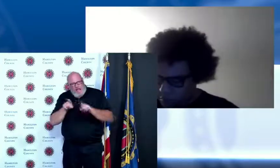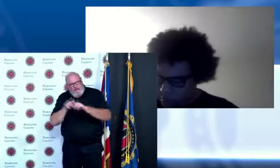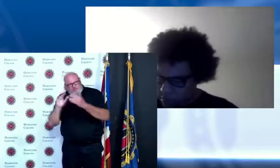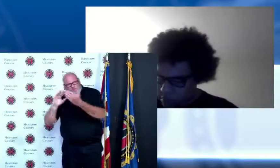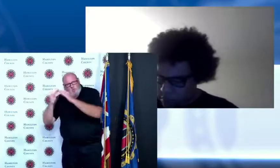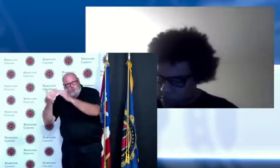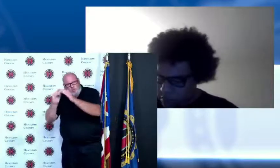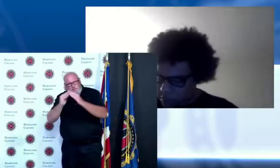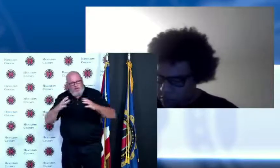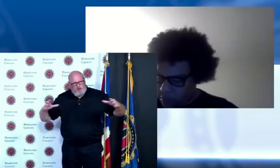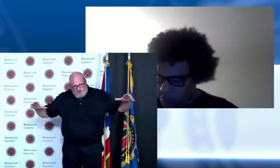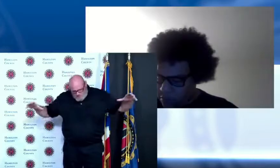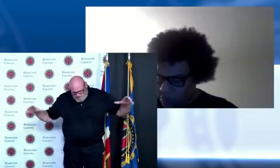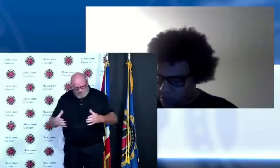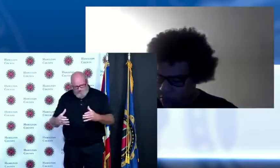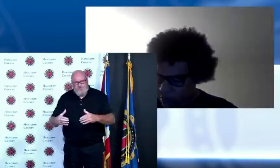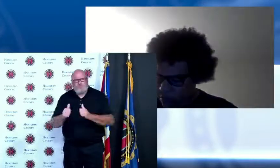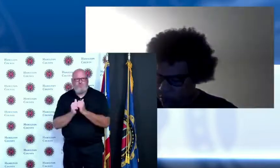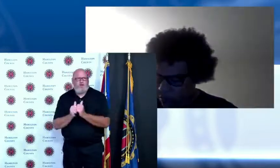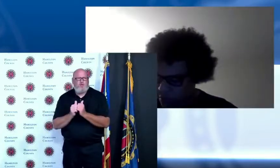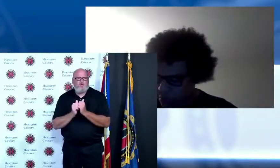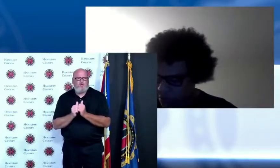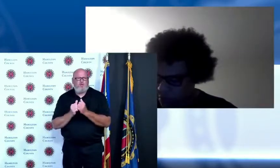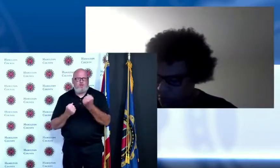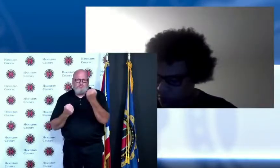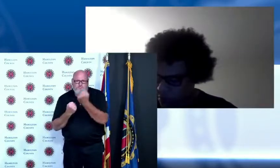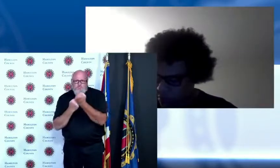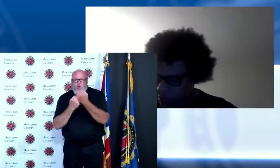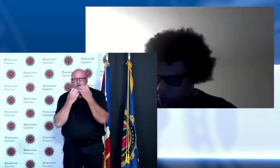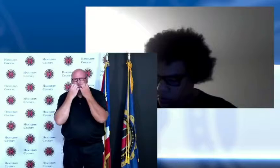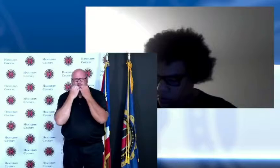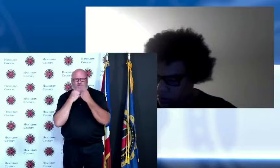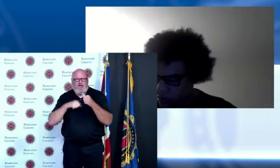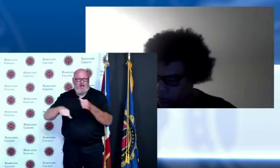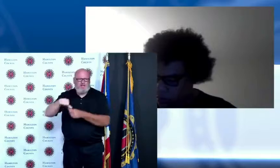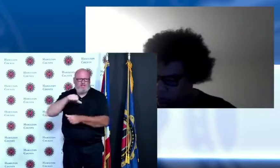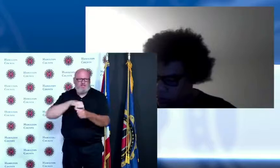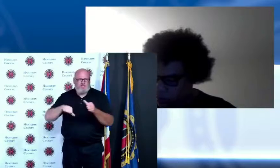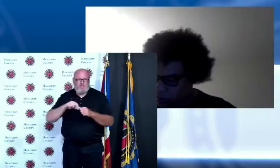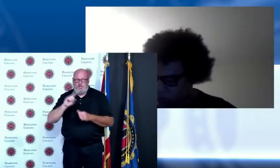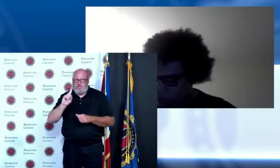that you know participated in the briefings it was the entire community stepping up and saying